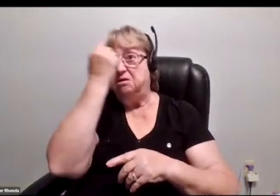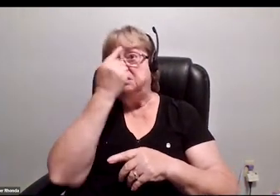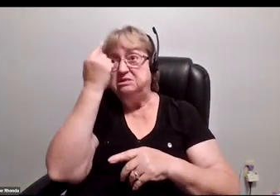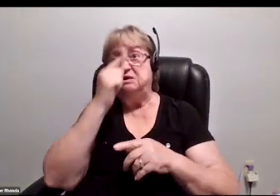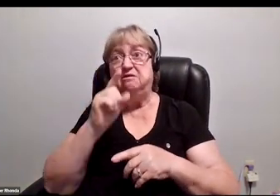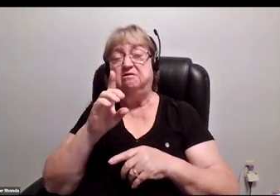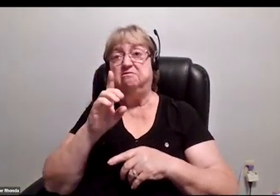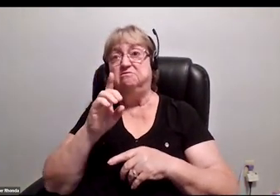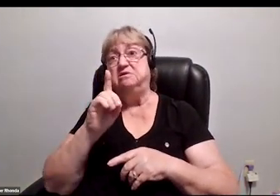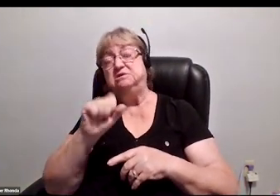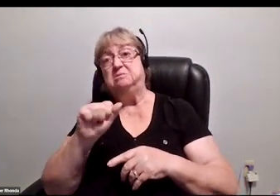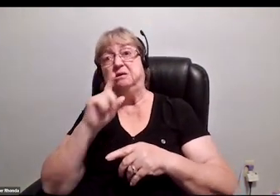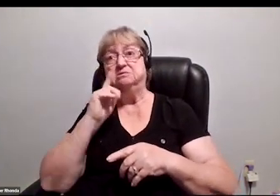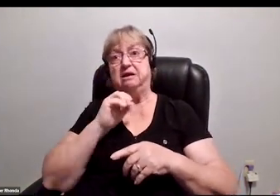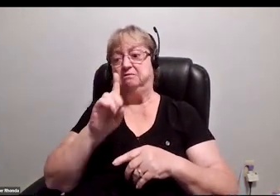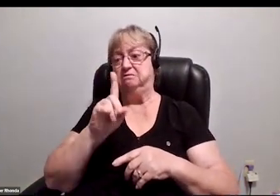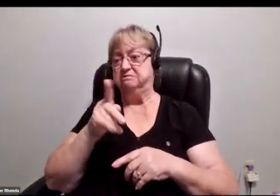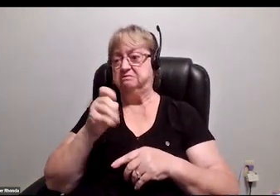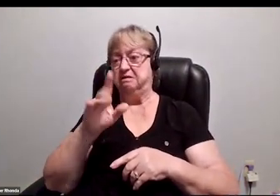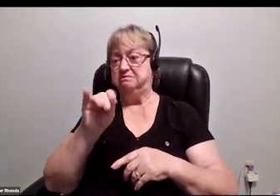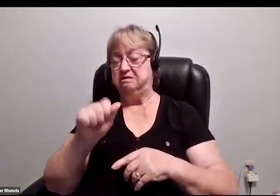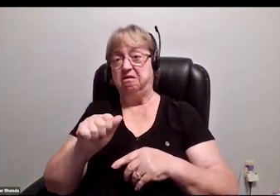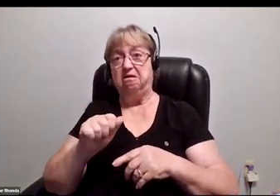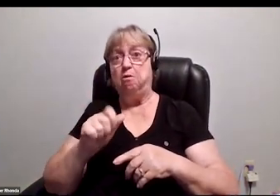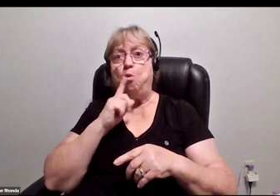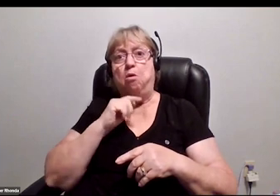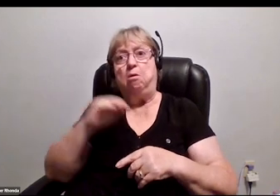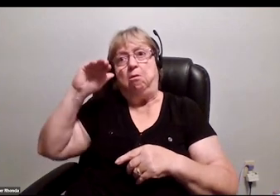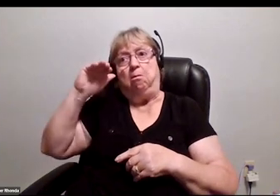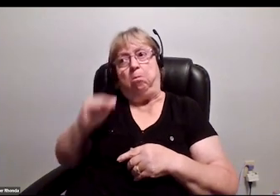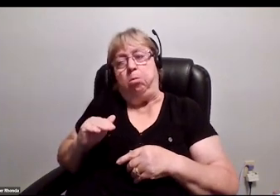Folks who are little people.